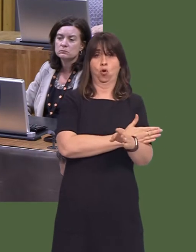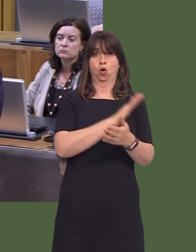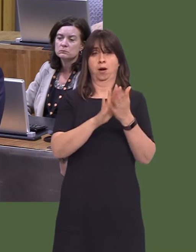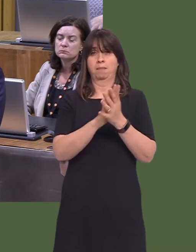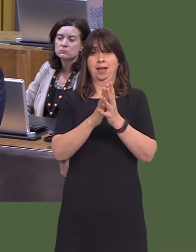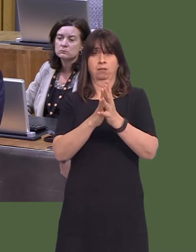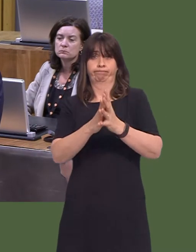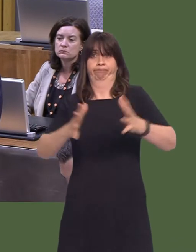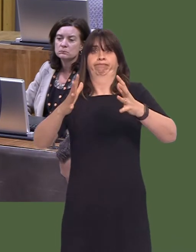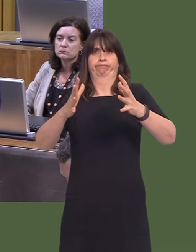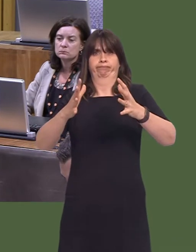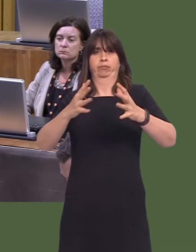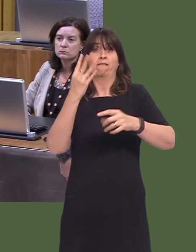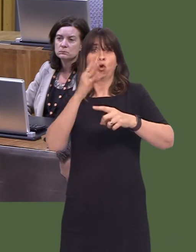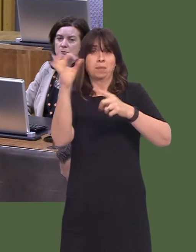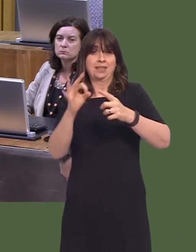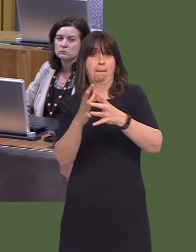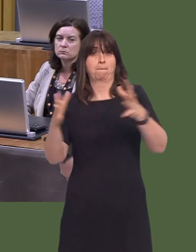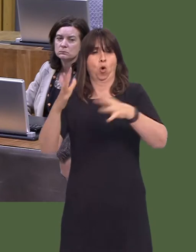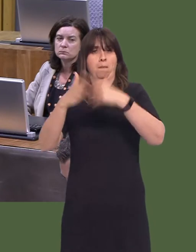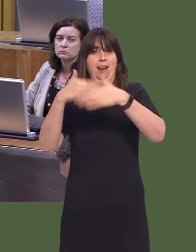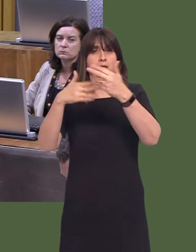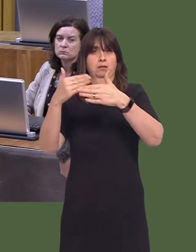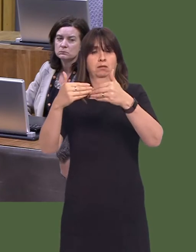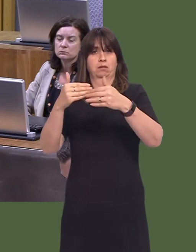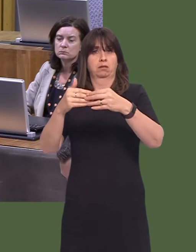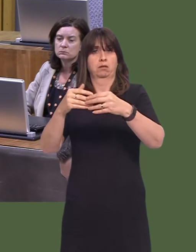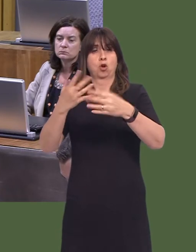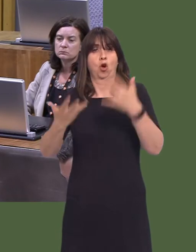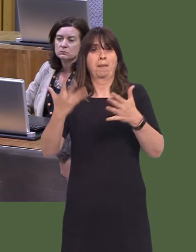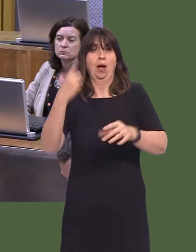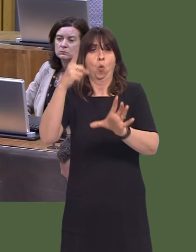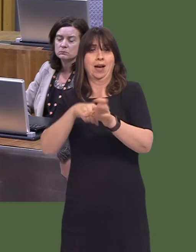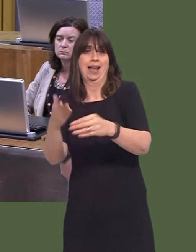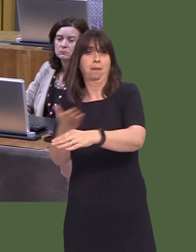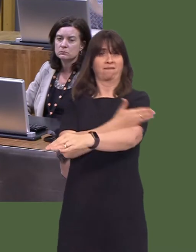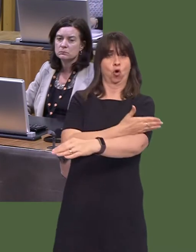new dwellings were completed. That's up by 4 per cent on the 12 months to December 2016.